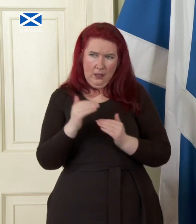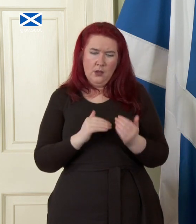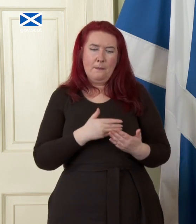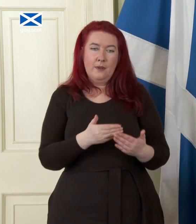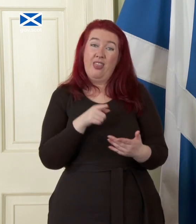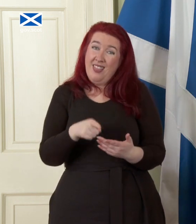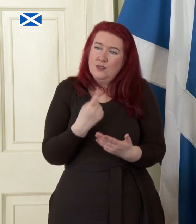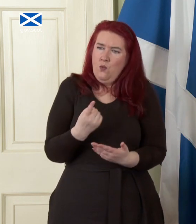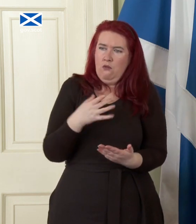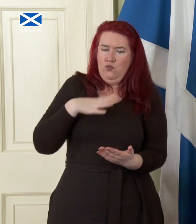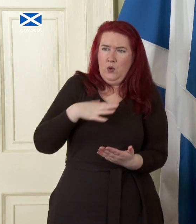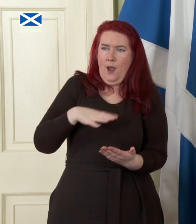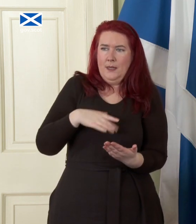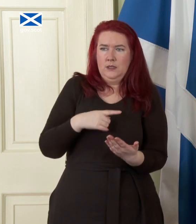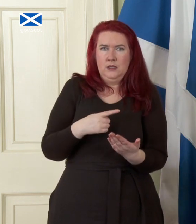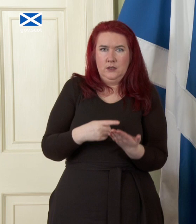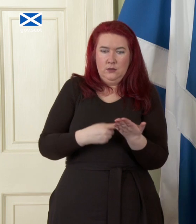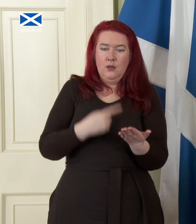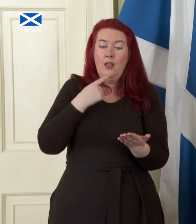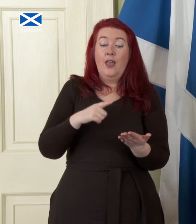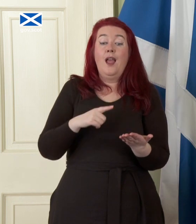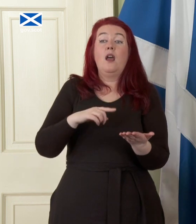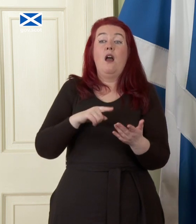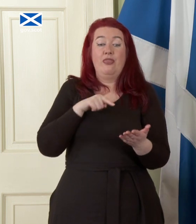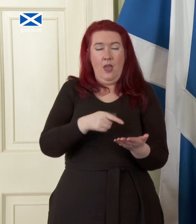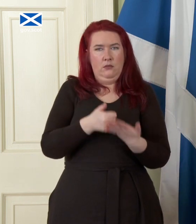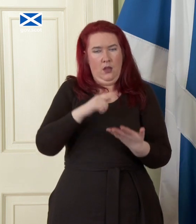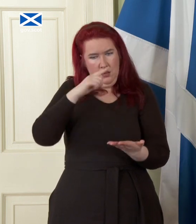requirements that would determine the timing of a shift from Sterling to a Scottish pound